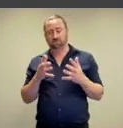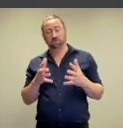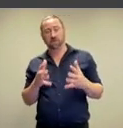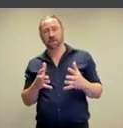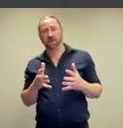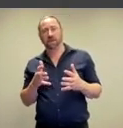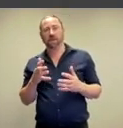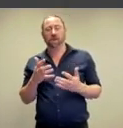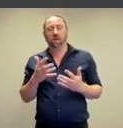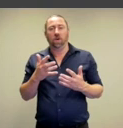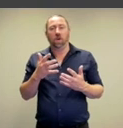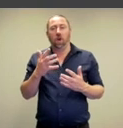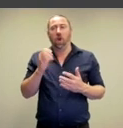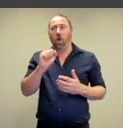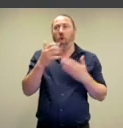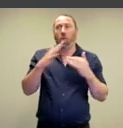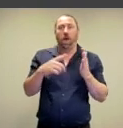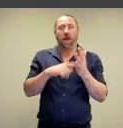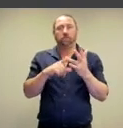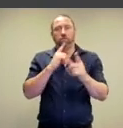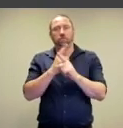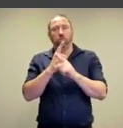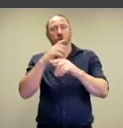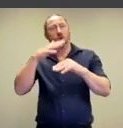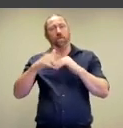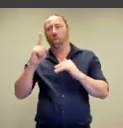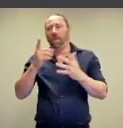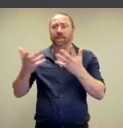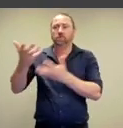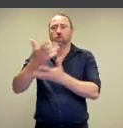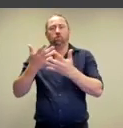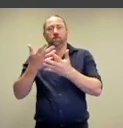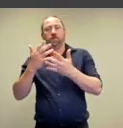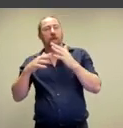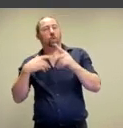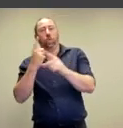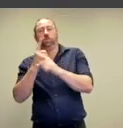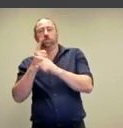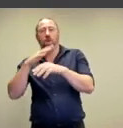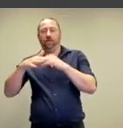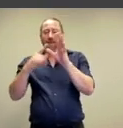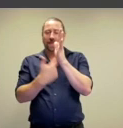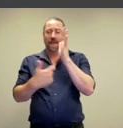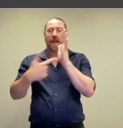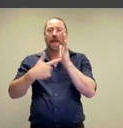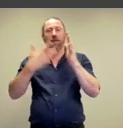of quirky version of commenting